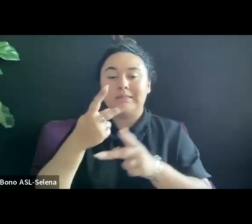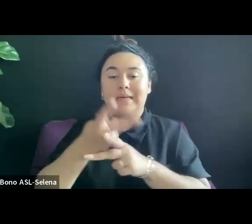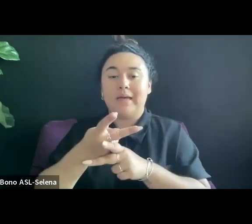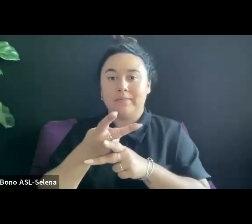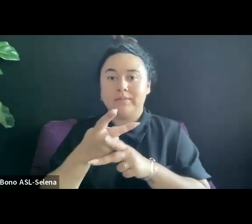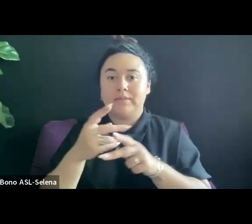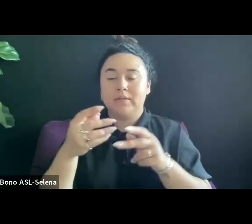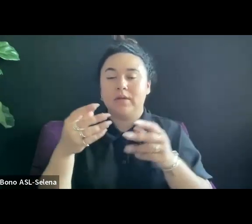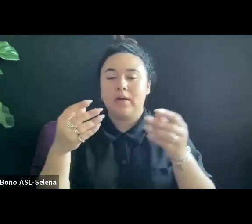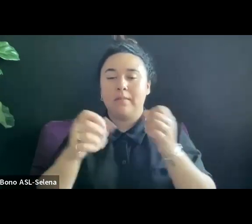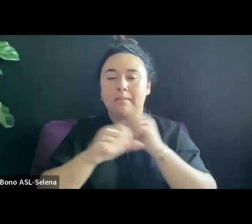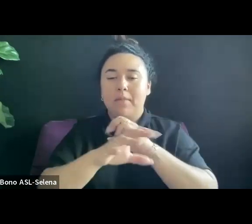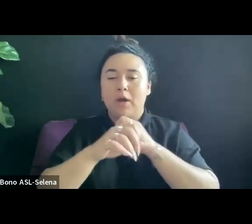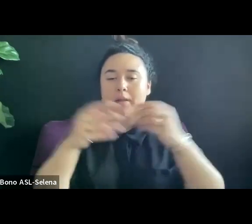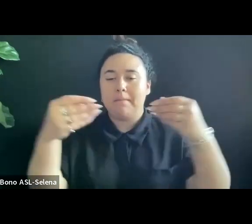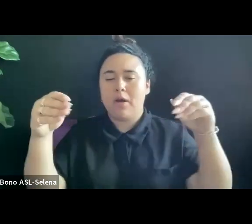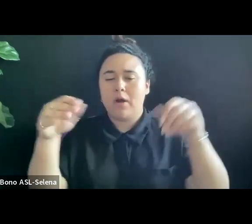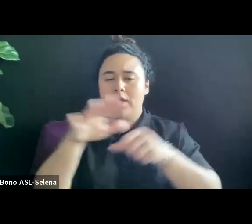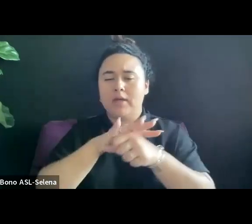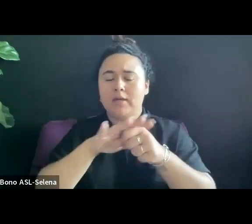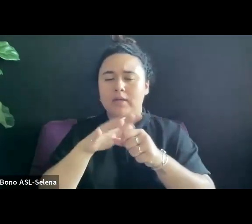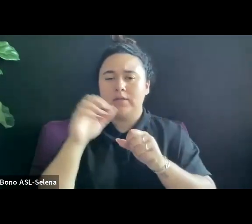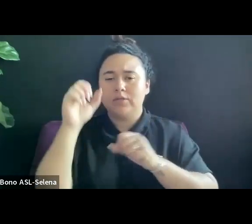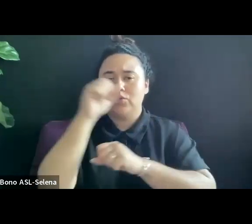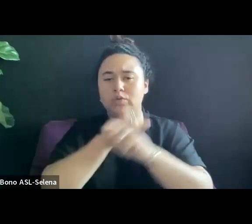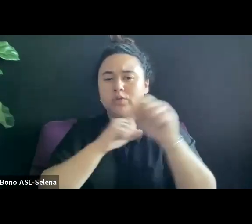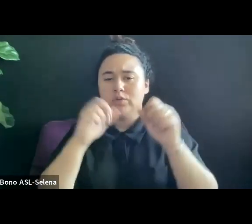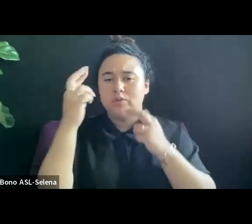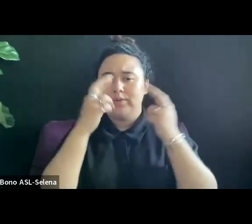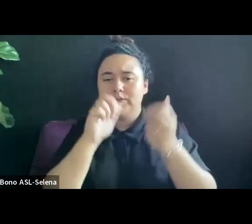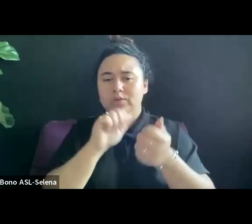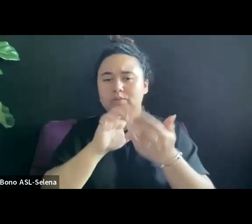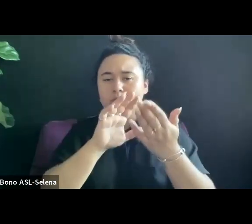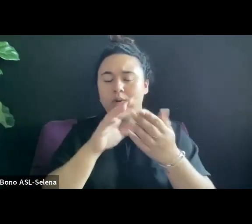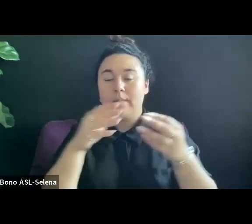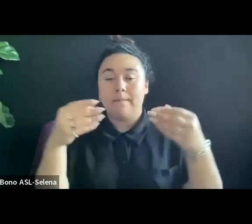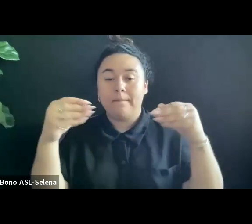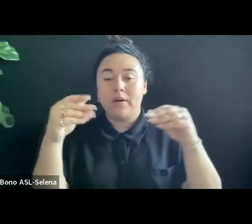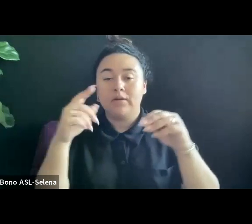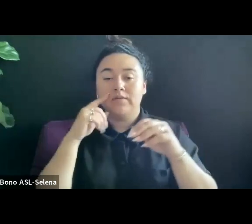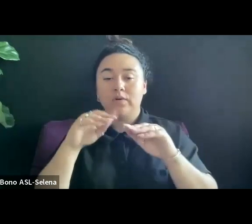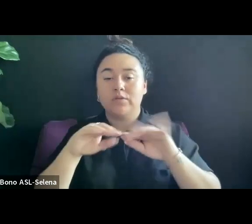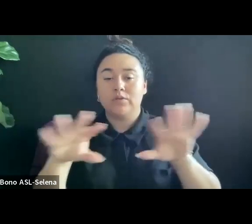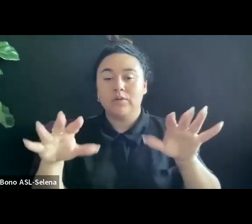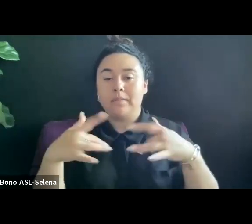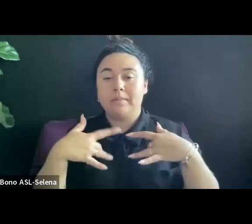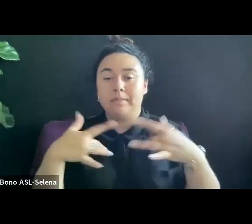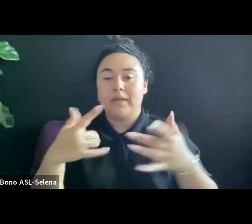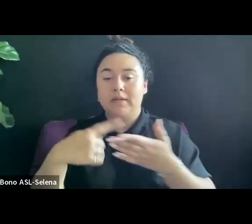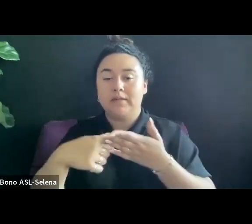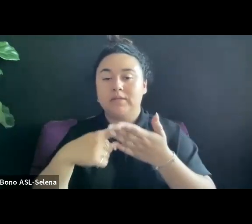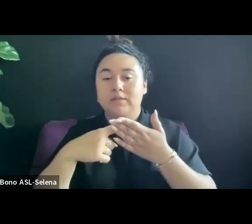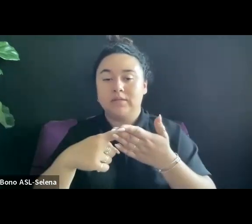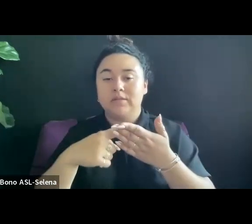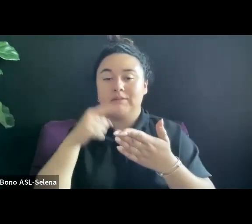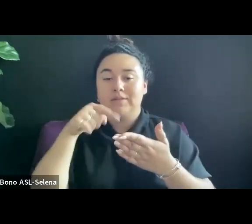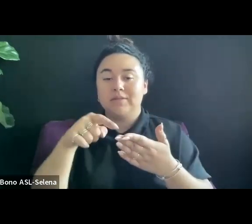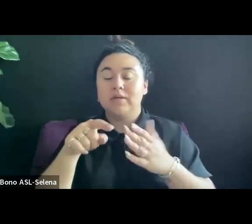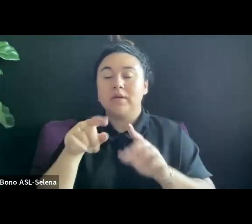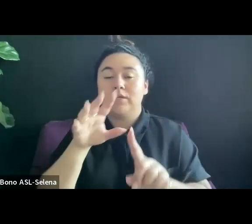THE MARKETS FOR WHICH DISTRIBUTION IS MOST OFTEN DISCUSSED IN THE DOCUMENTARY COMMUNITY ARE